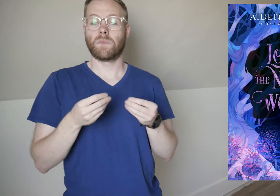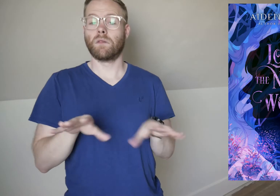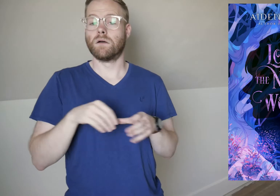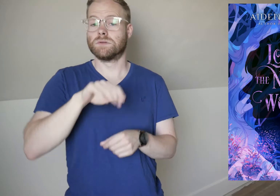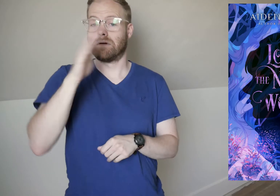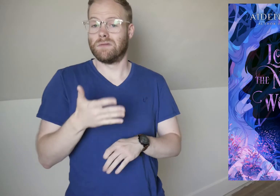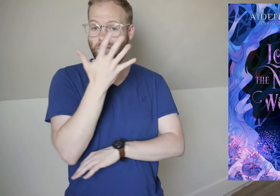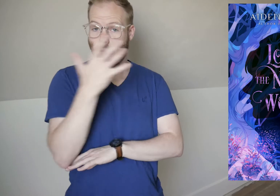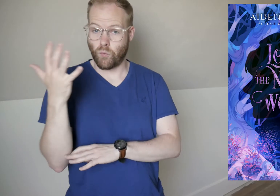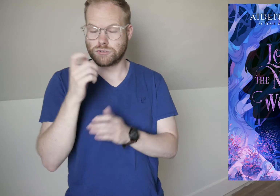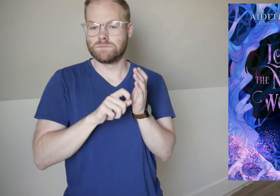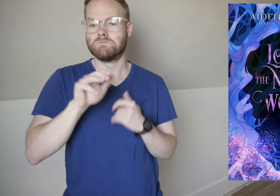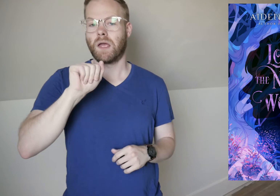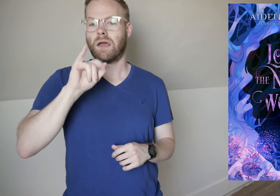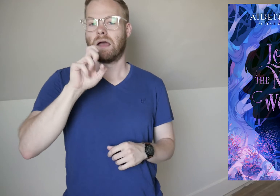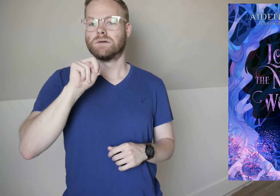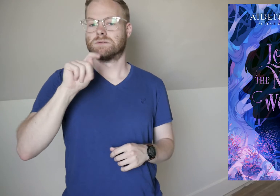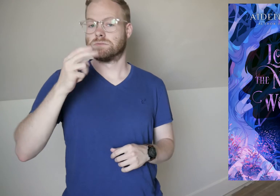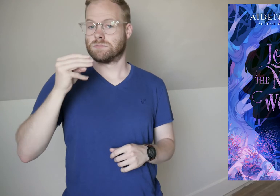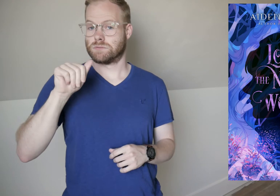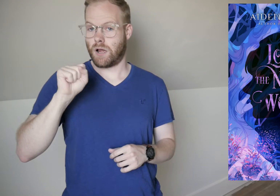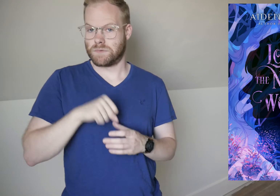Lost in the Never Woods by Aiden Thomas.